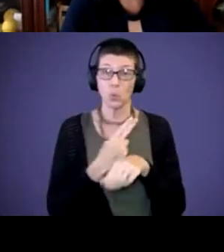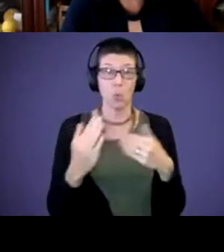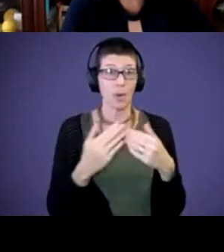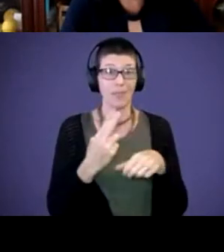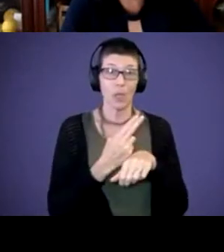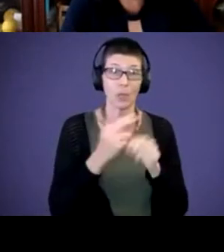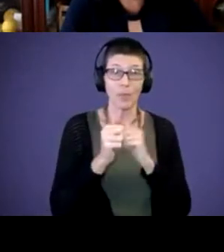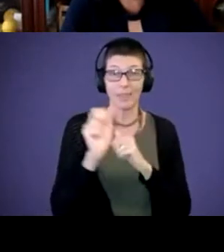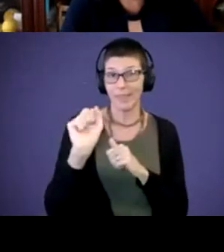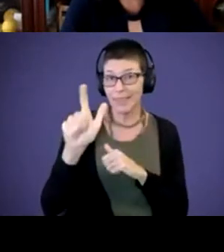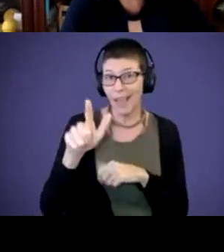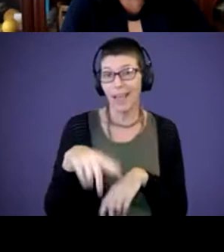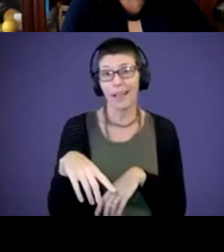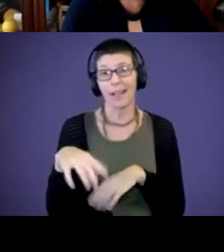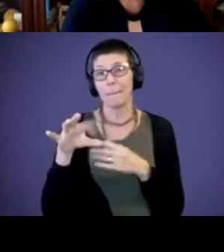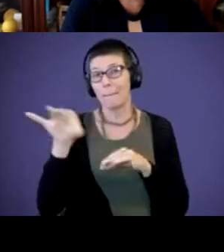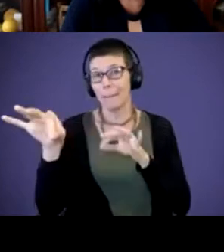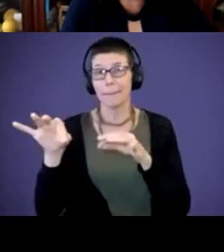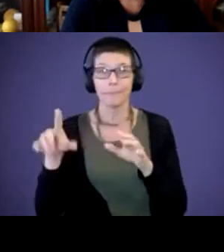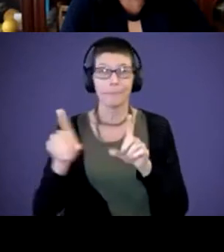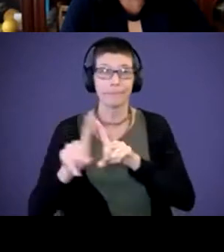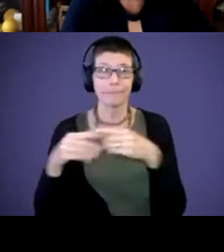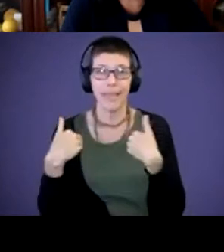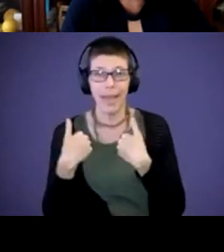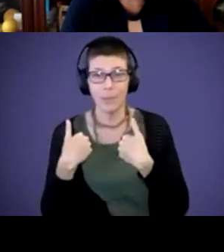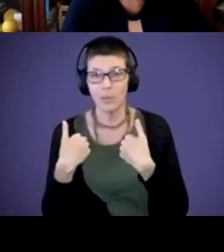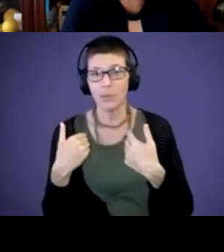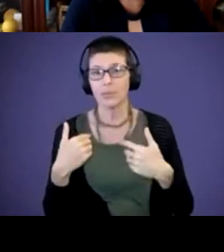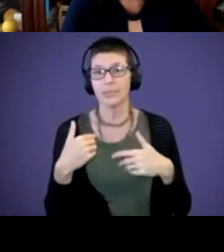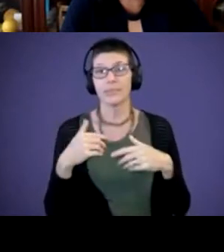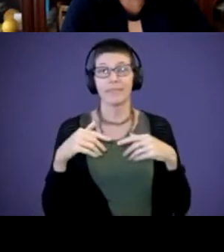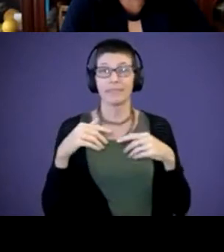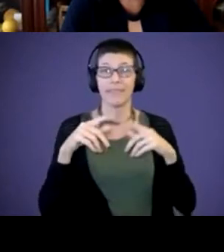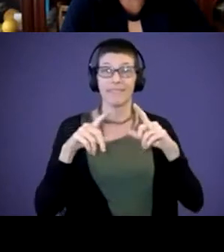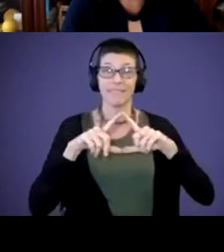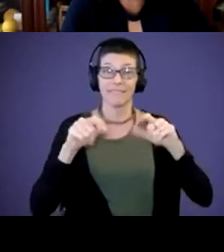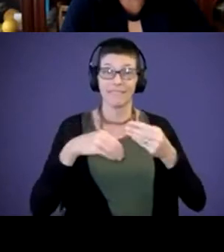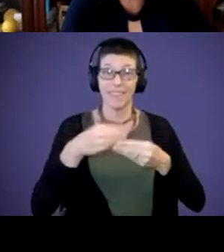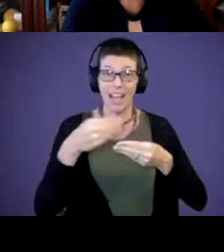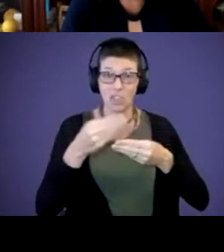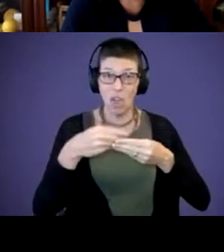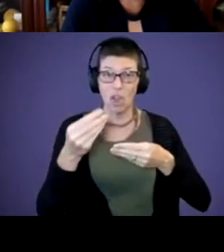pick up animals, pick up flashcards and just use different ways to